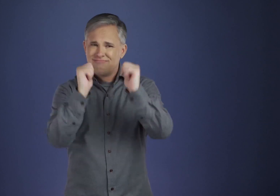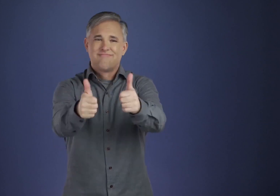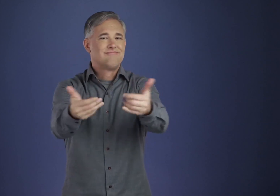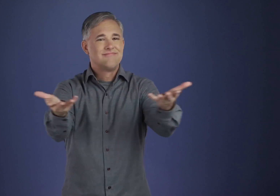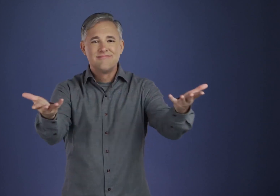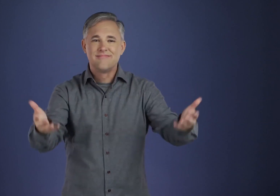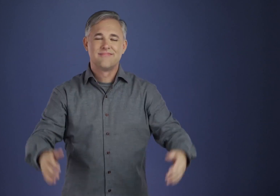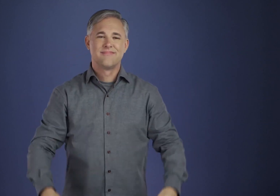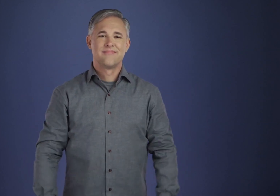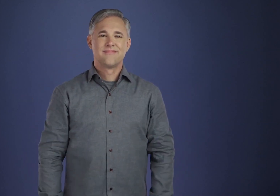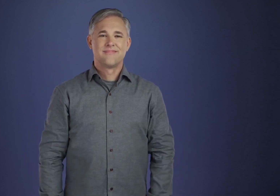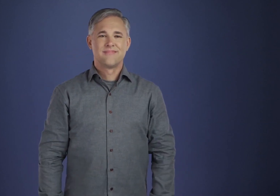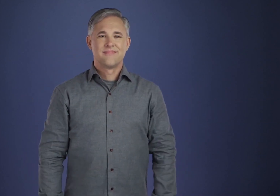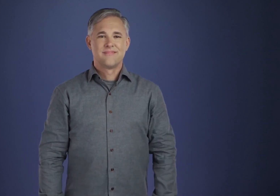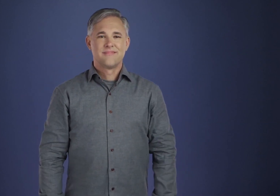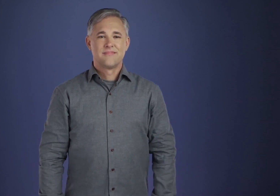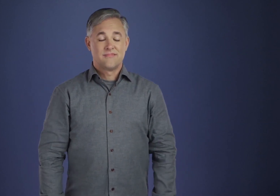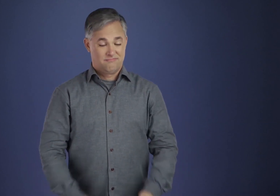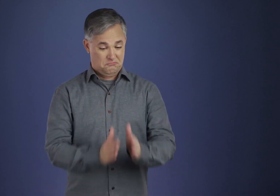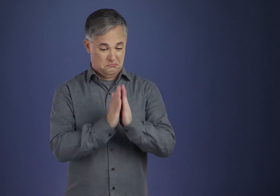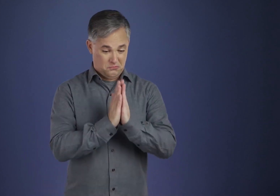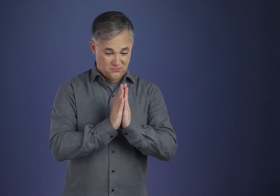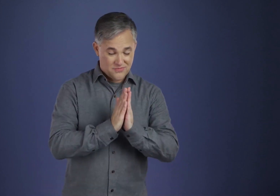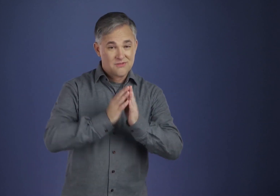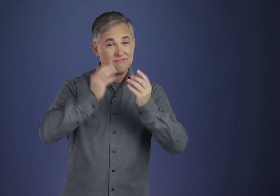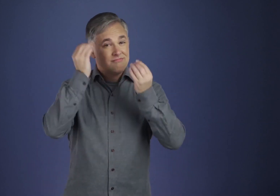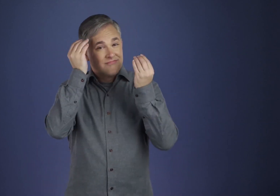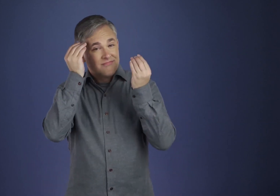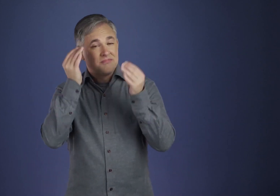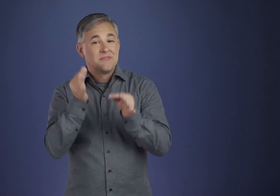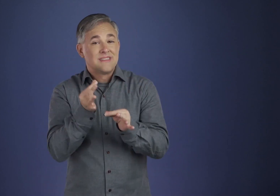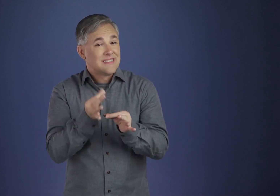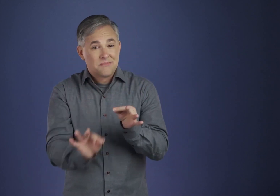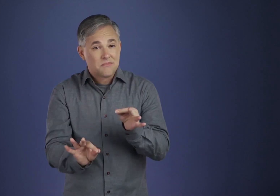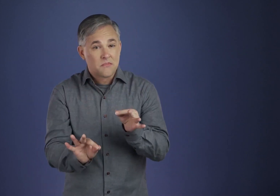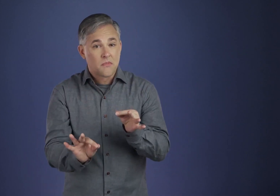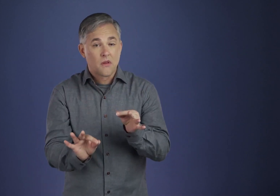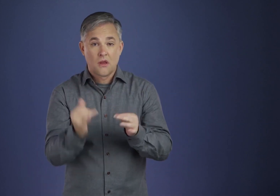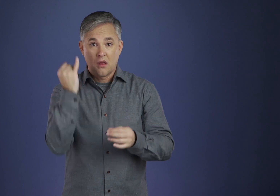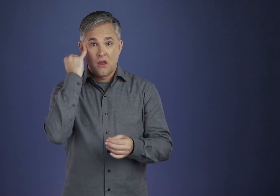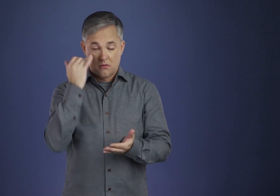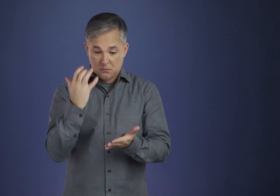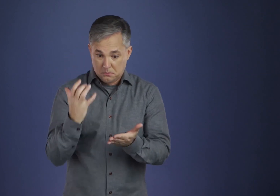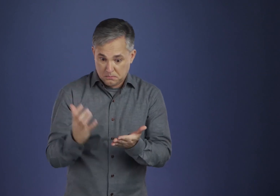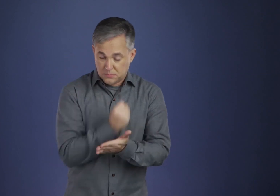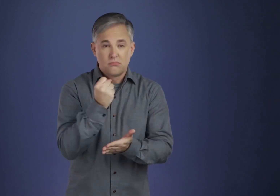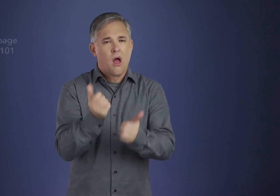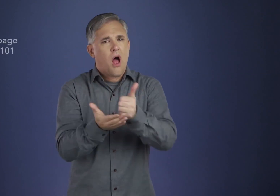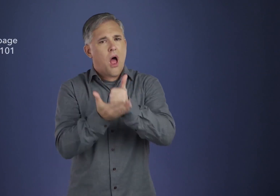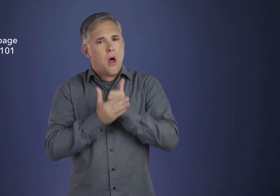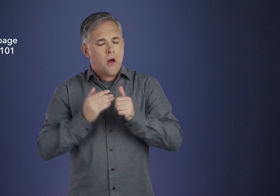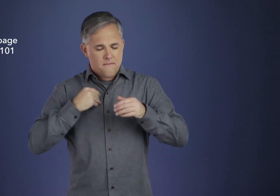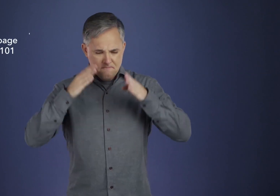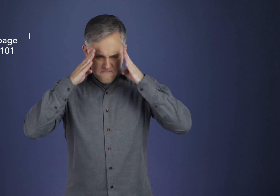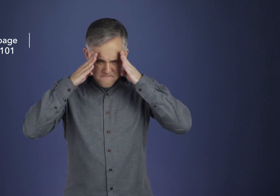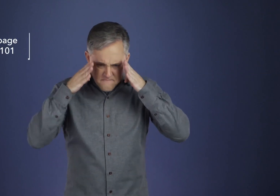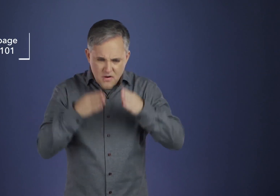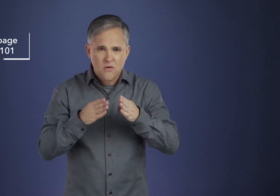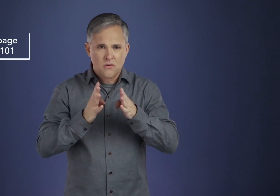When, by such simple devices, we have placed ourselves in a mood in which we can focus undisturbed